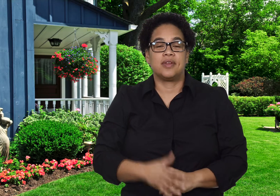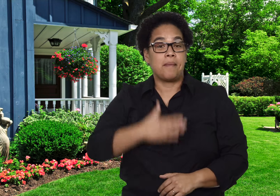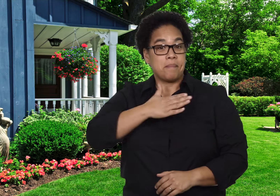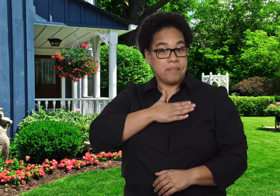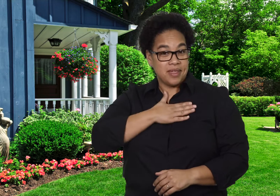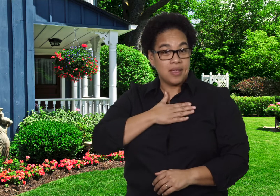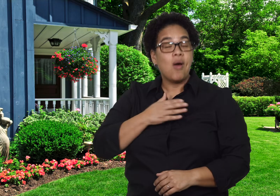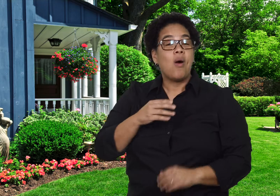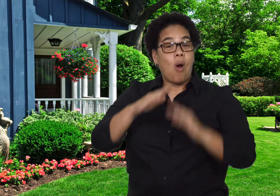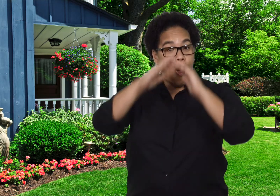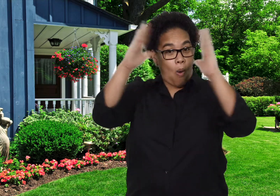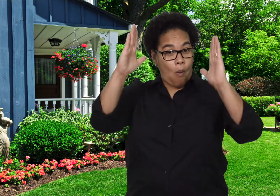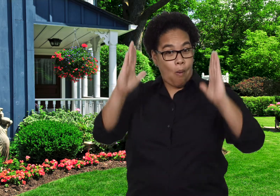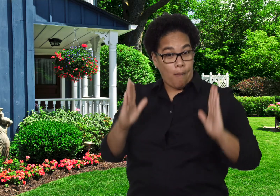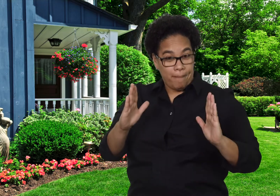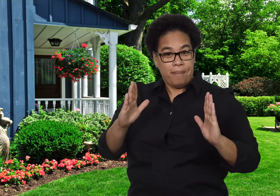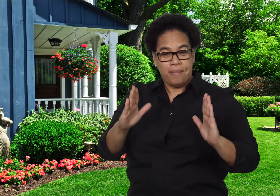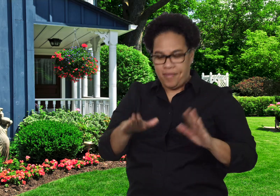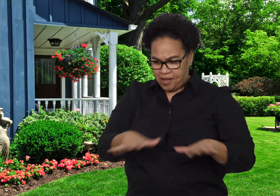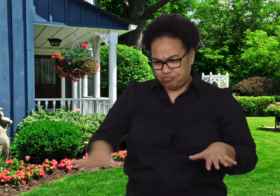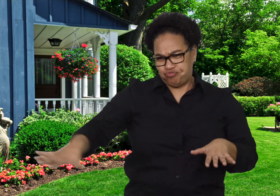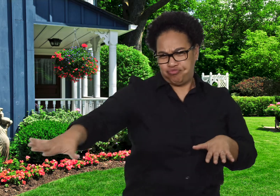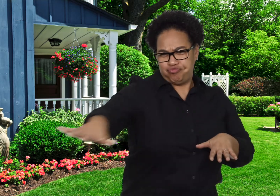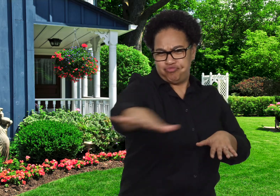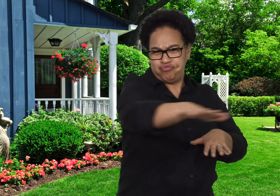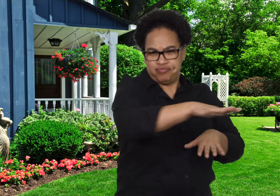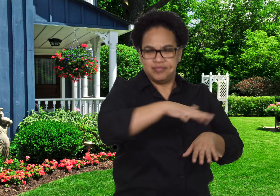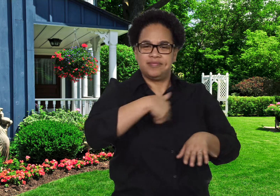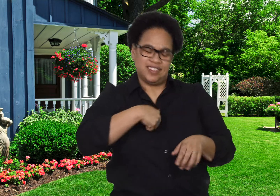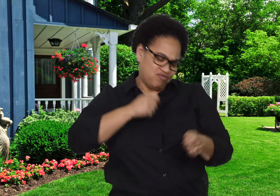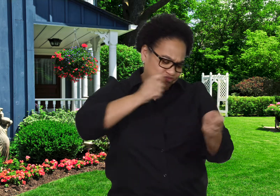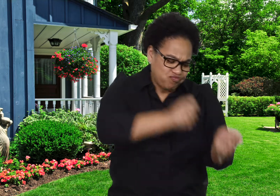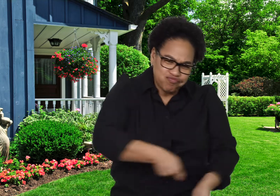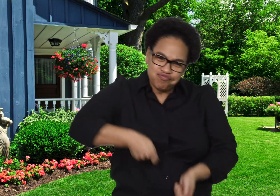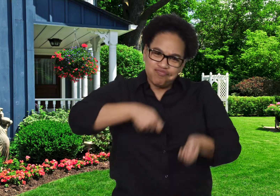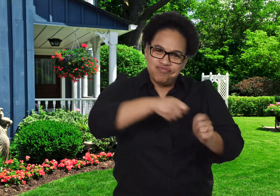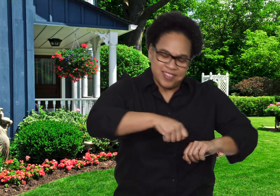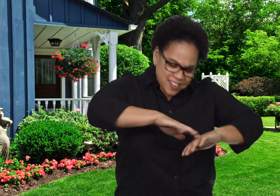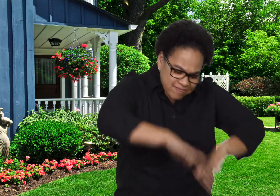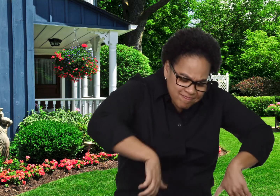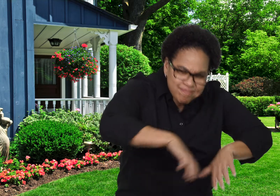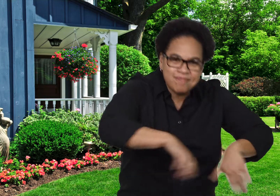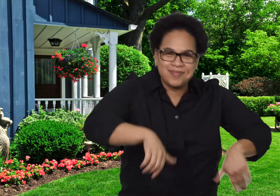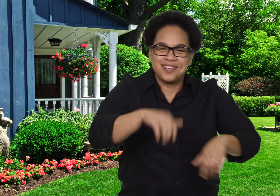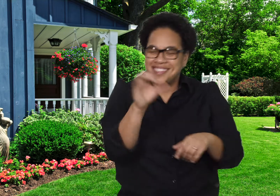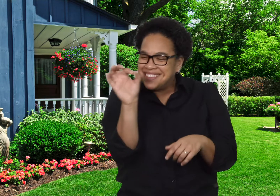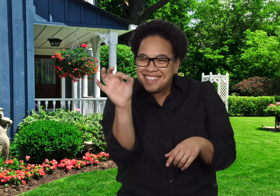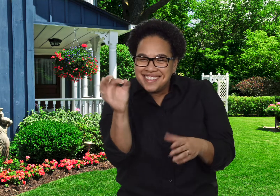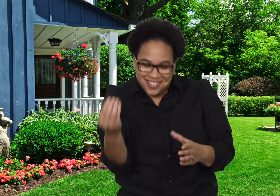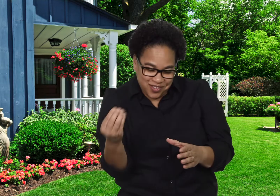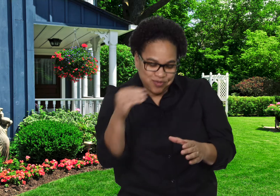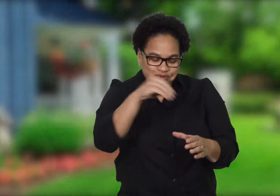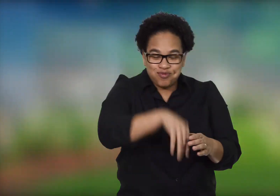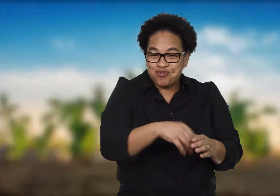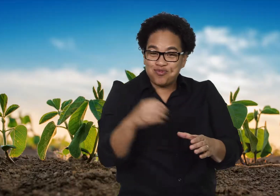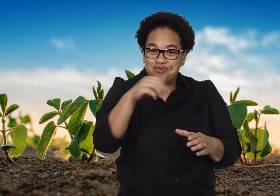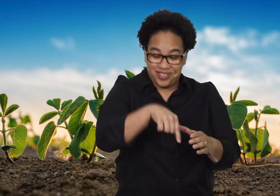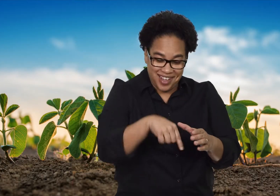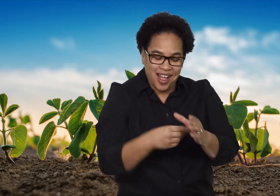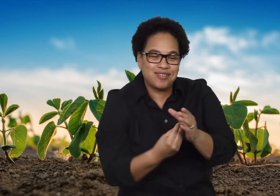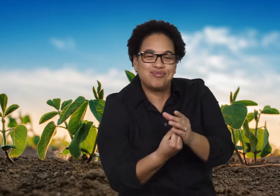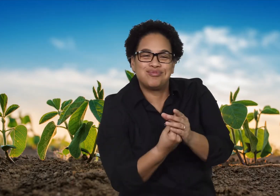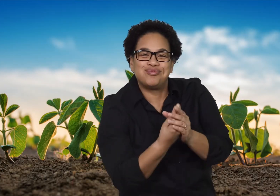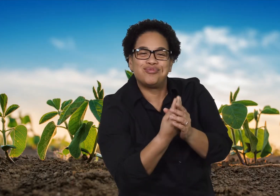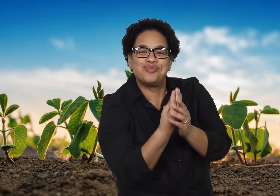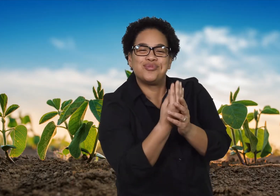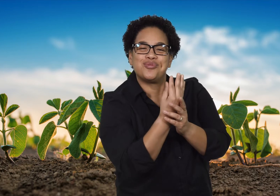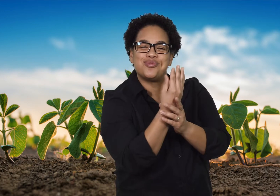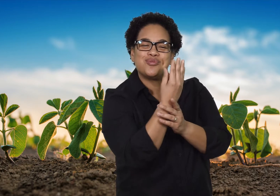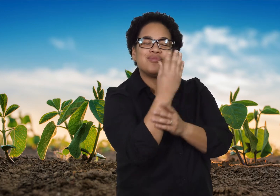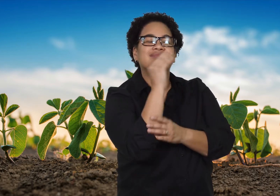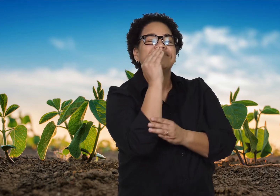My home garden is filled with flowers,